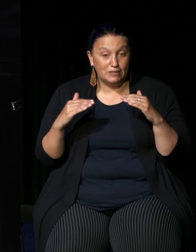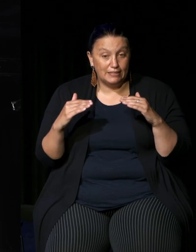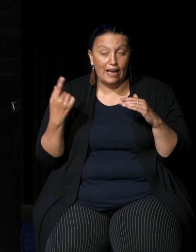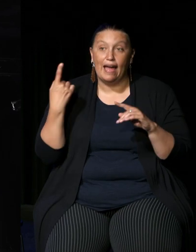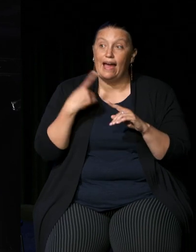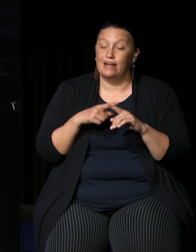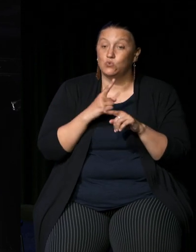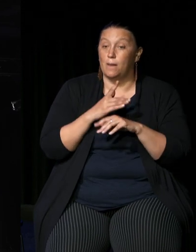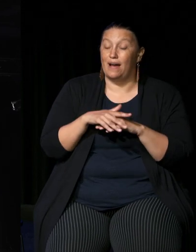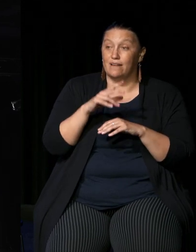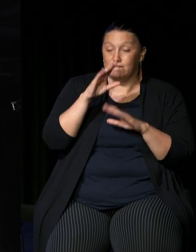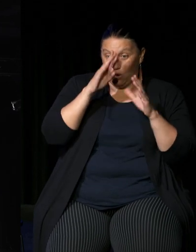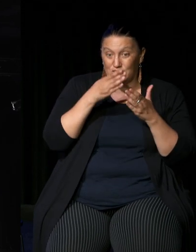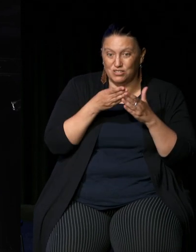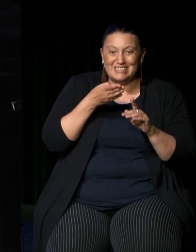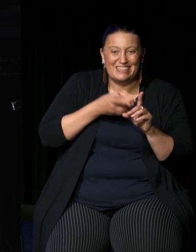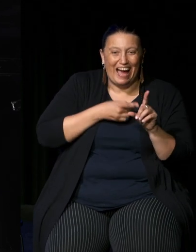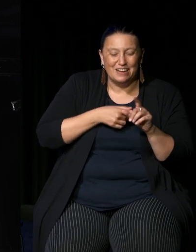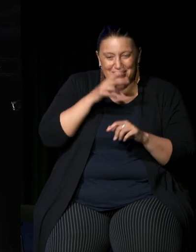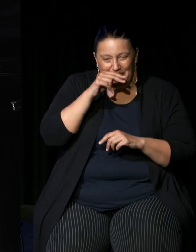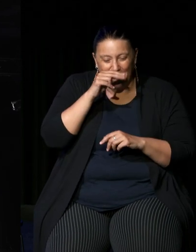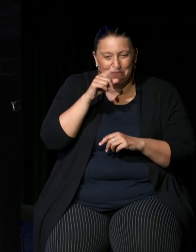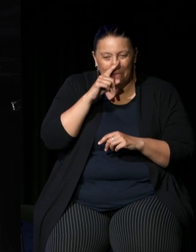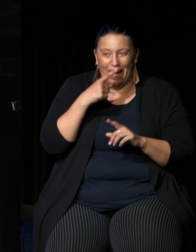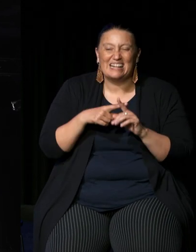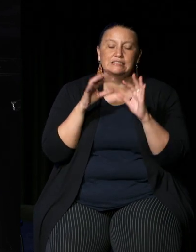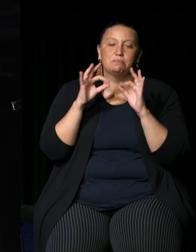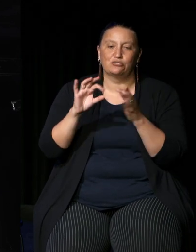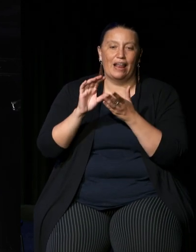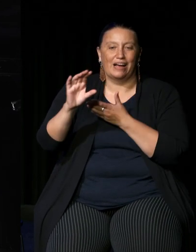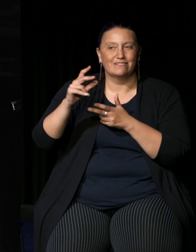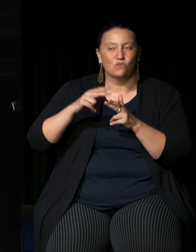on youth as well and special allocation for remote communities as well so that's some of the features